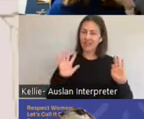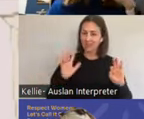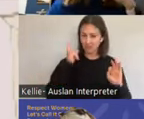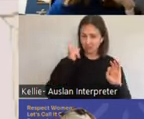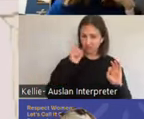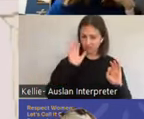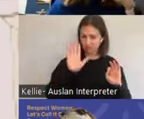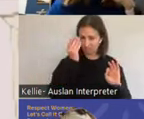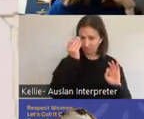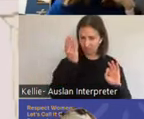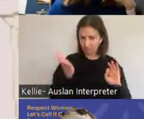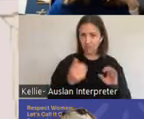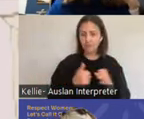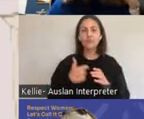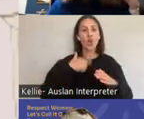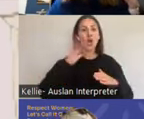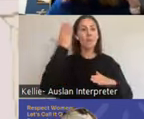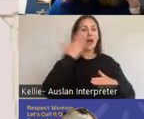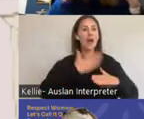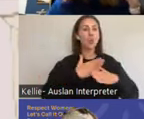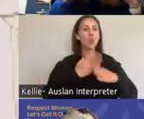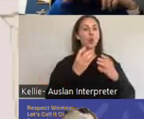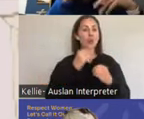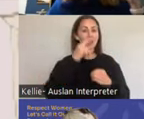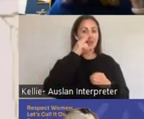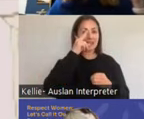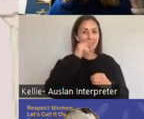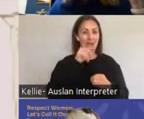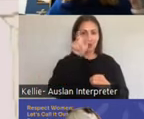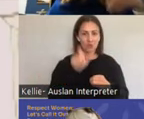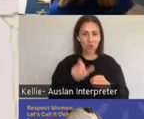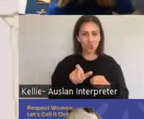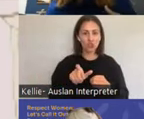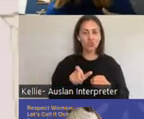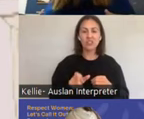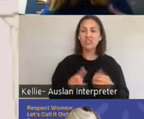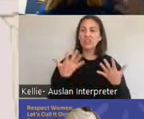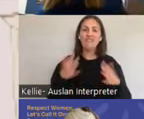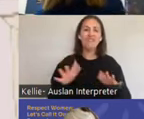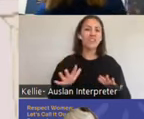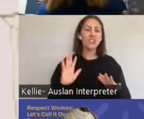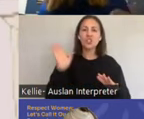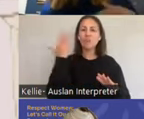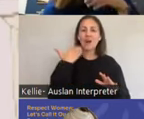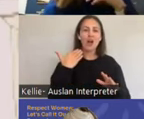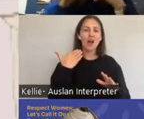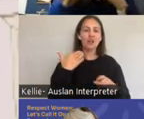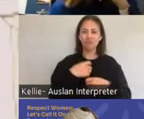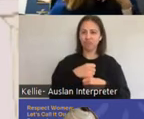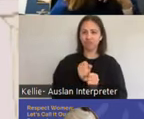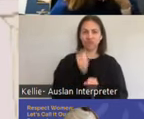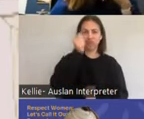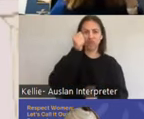I worked with a young person who had a sexual spinal cord injury and they just went,